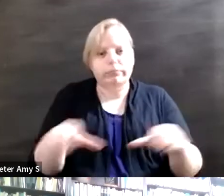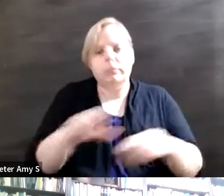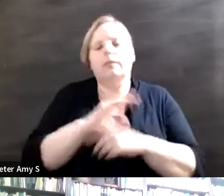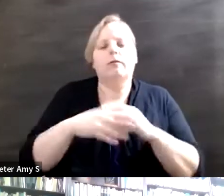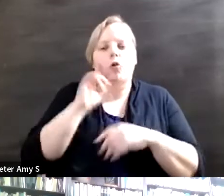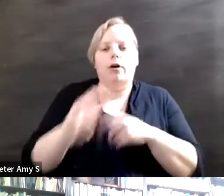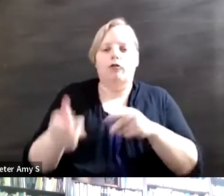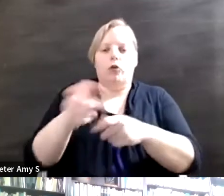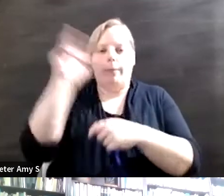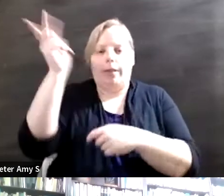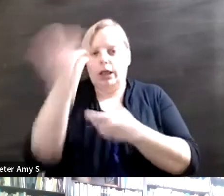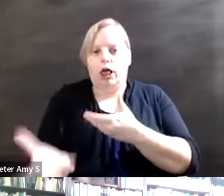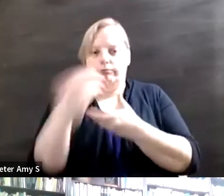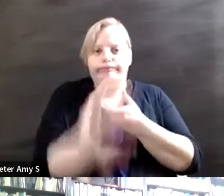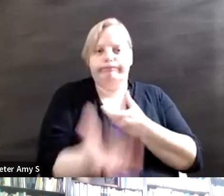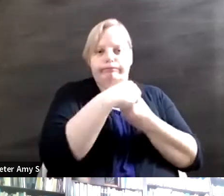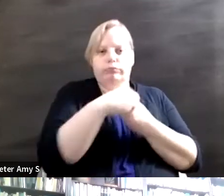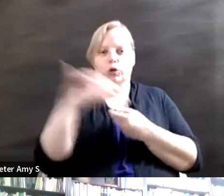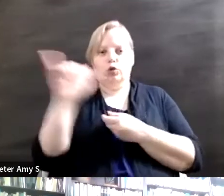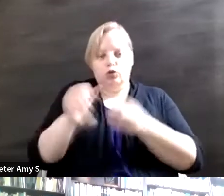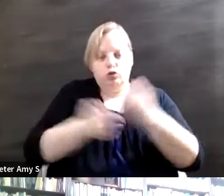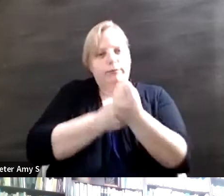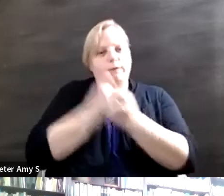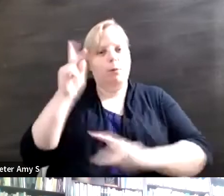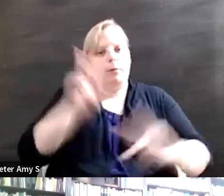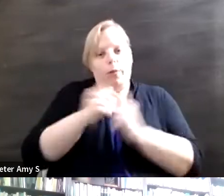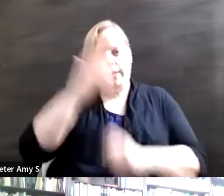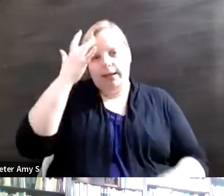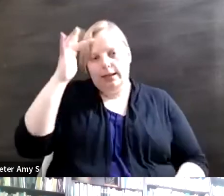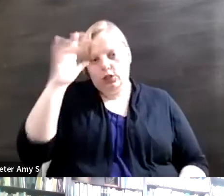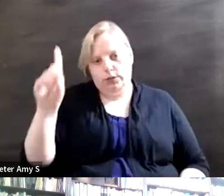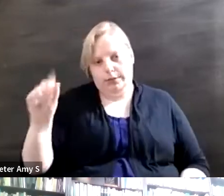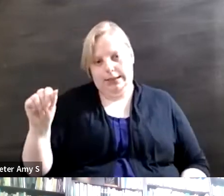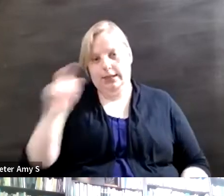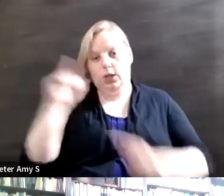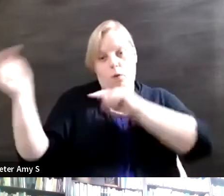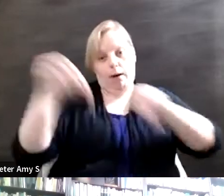of people with intellectual disabilities. So he's going to come here to Mexico and speak to